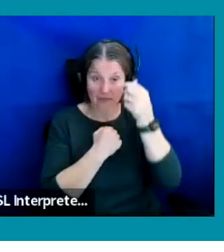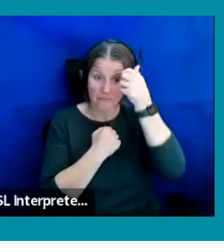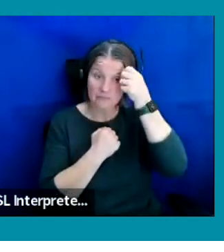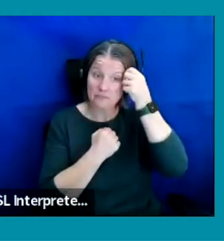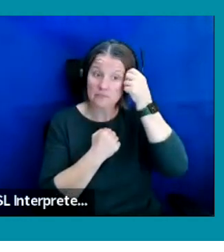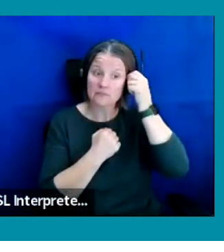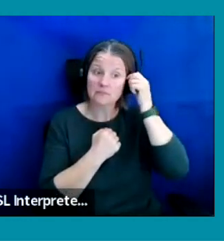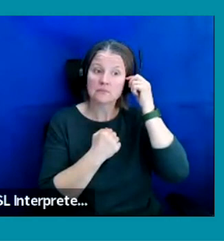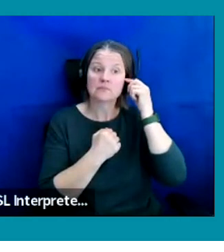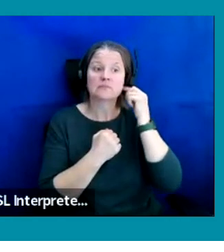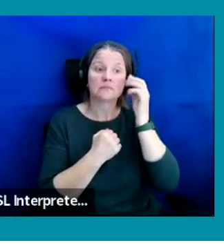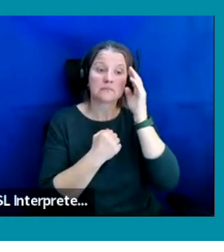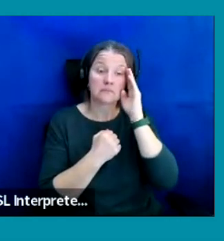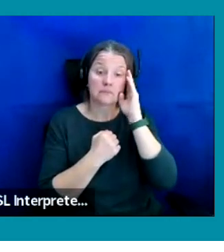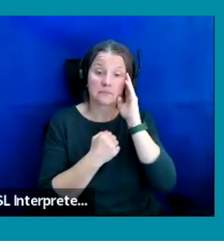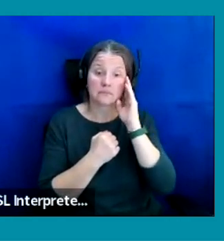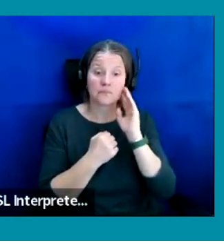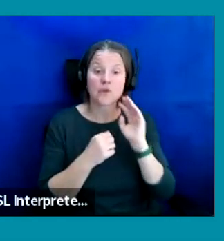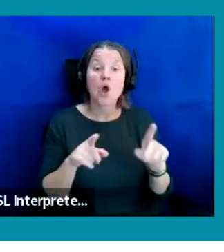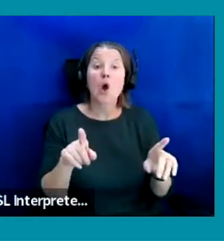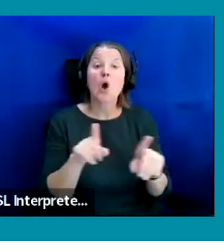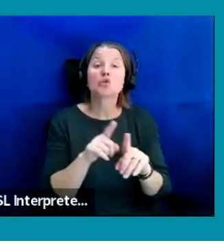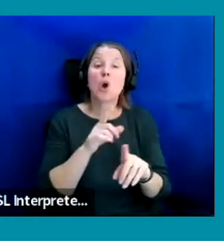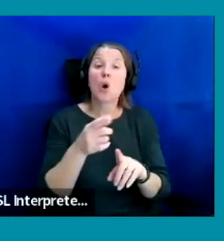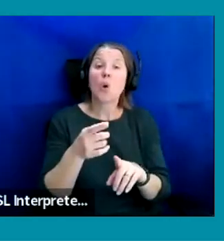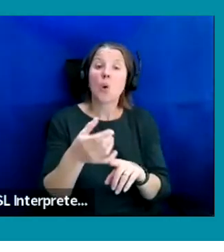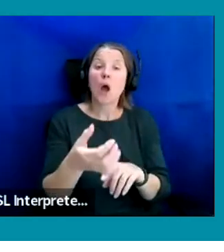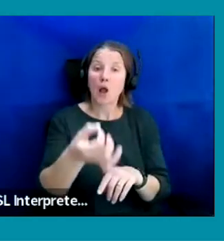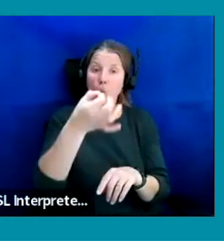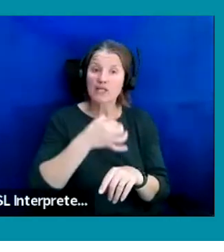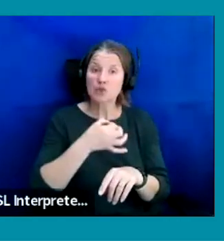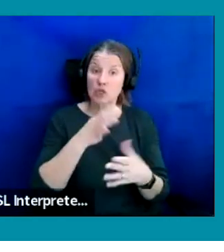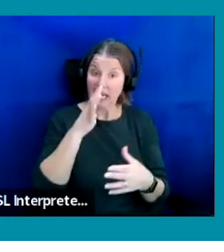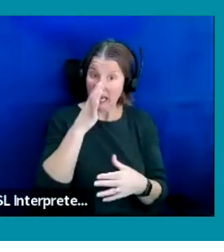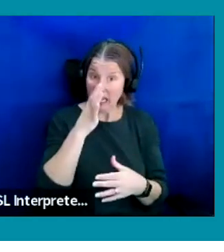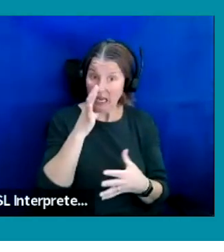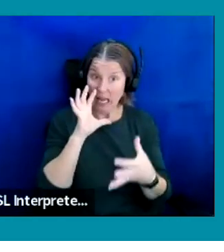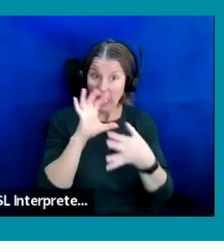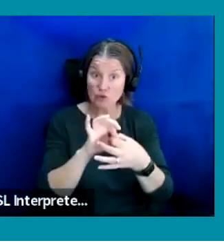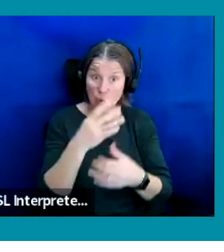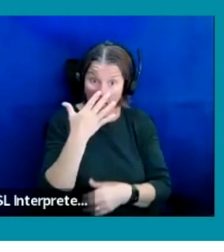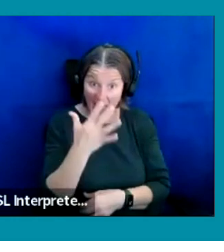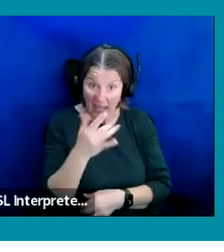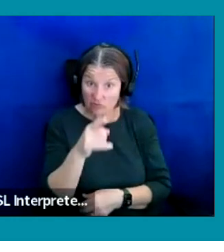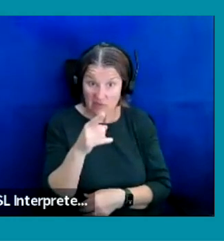I think there's a question here about age - is there an age barrier?